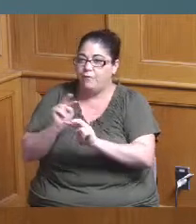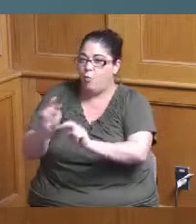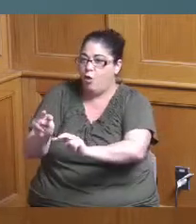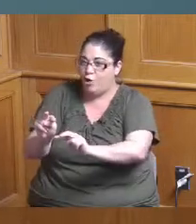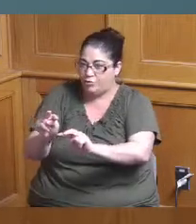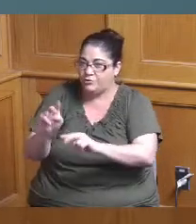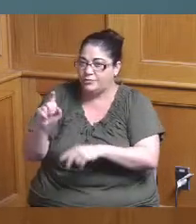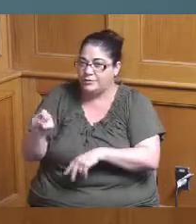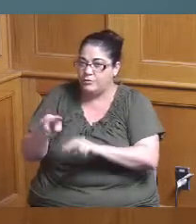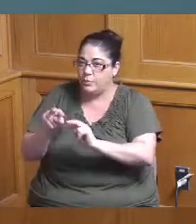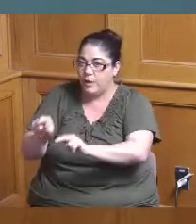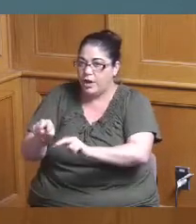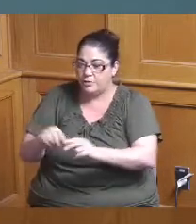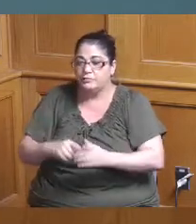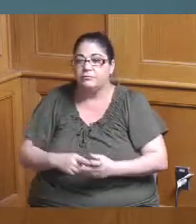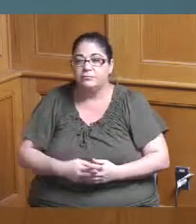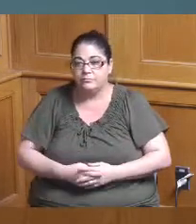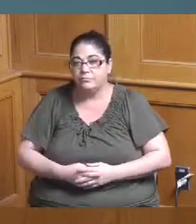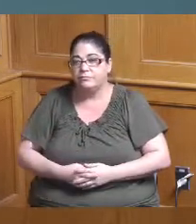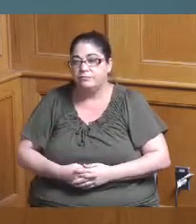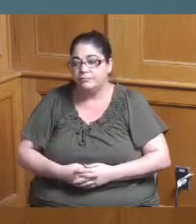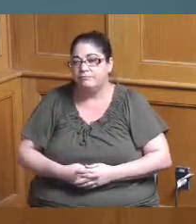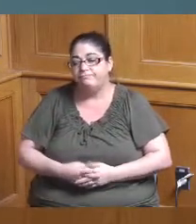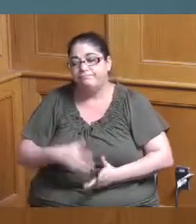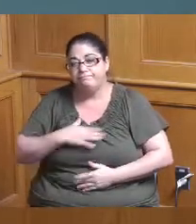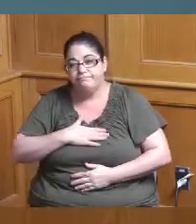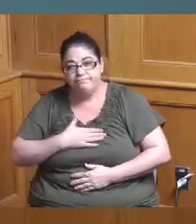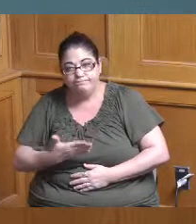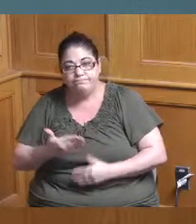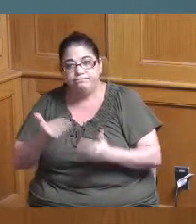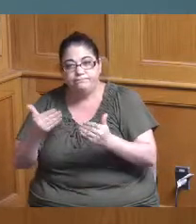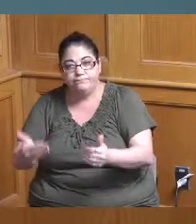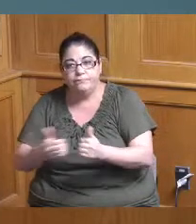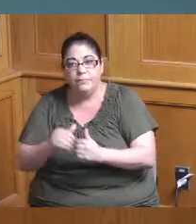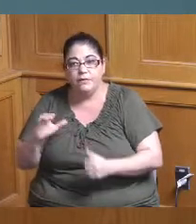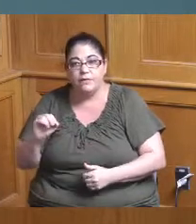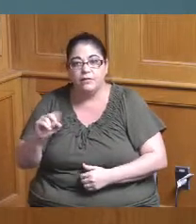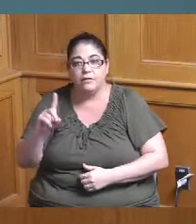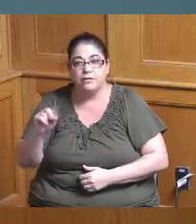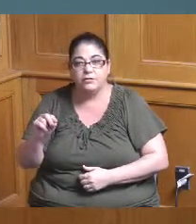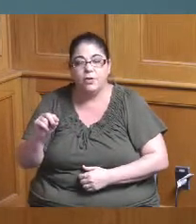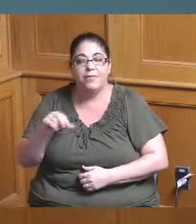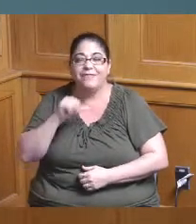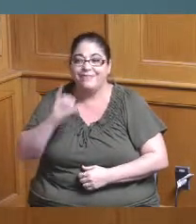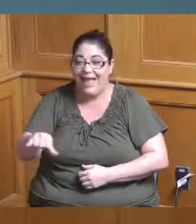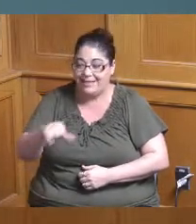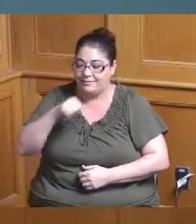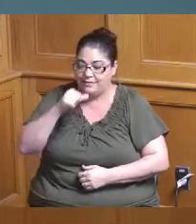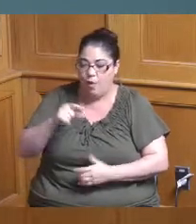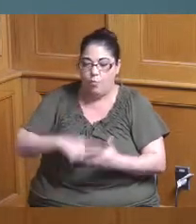willing to go that way fine but that's not the Silverton that that I know but maybe they're